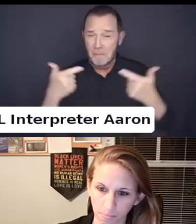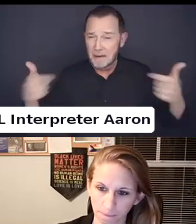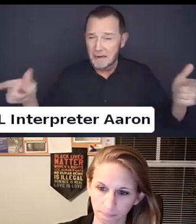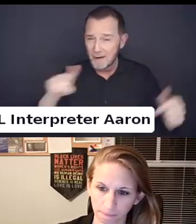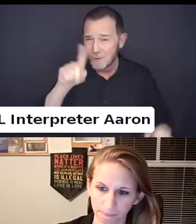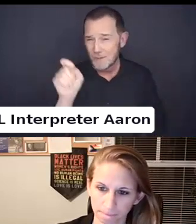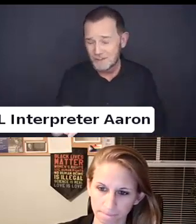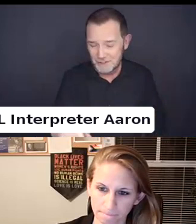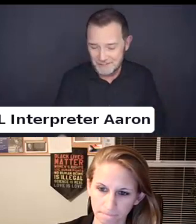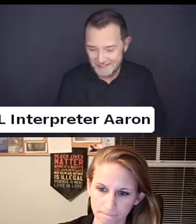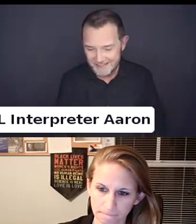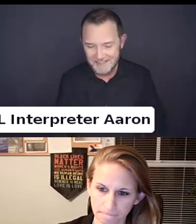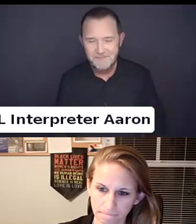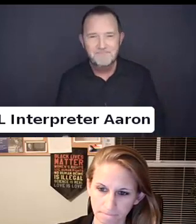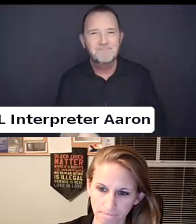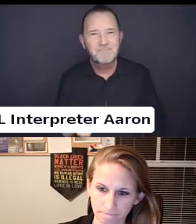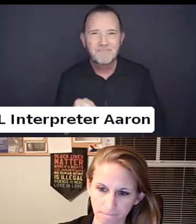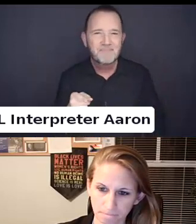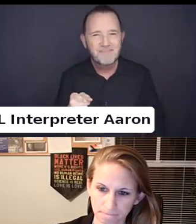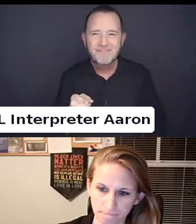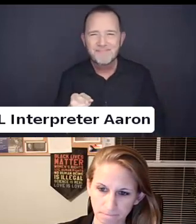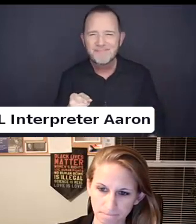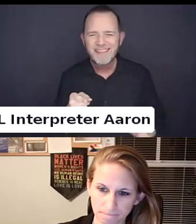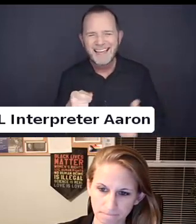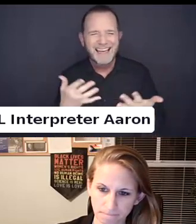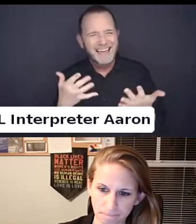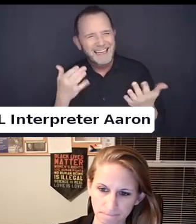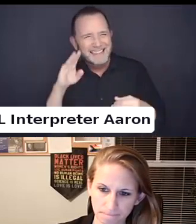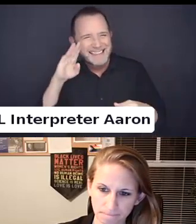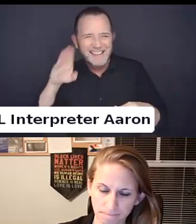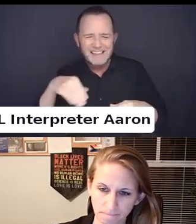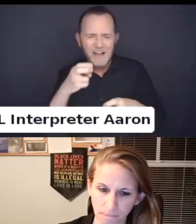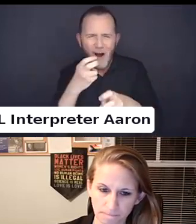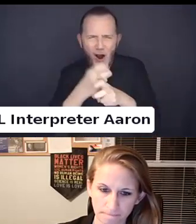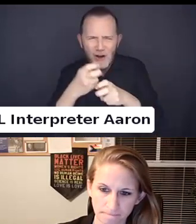But like we mentioned it is kind of hard to tease it out.